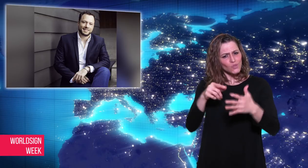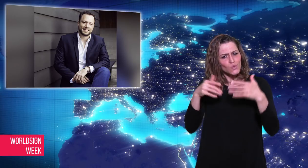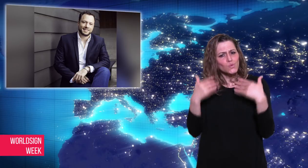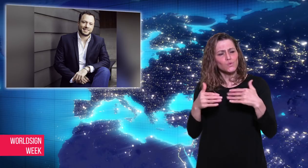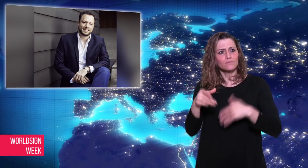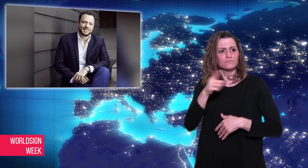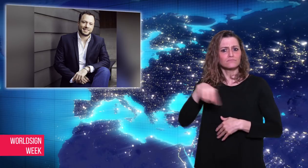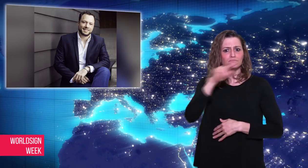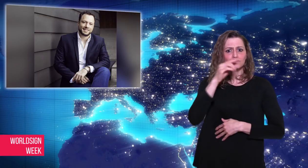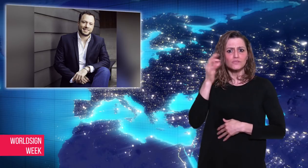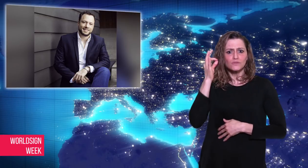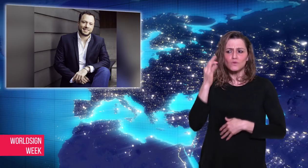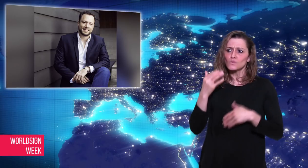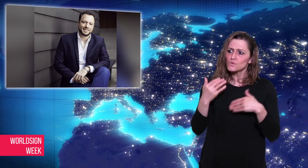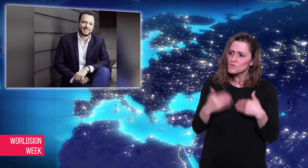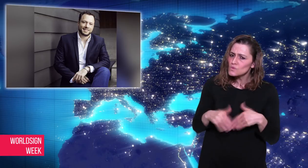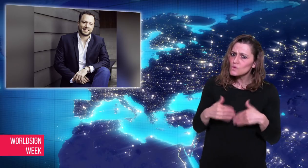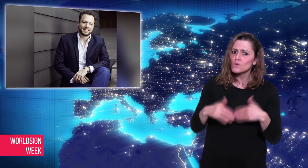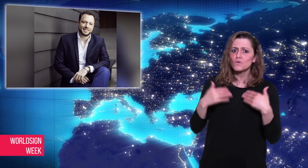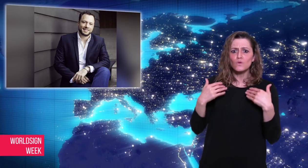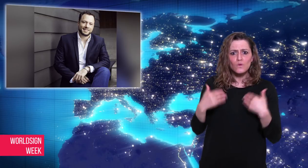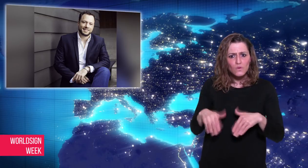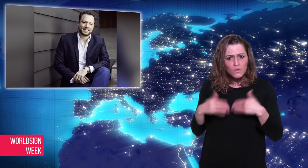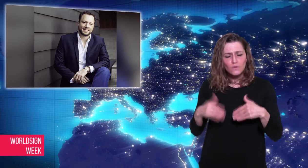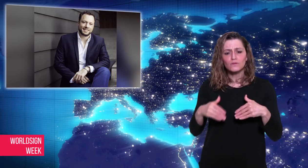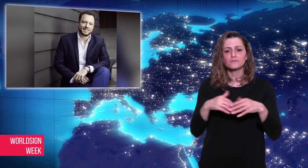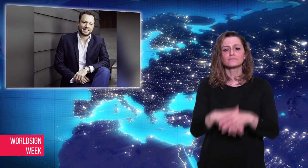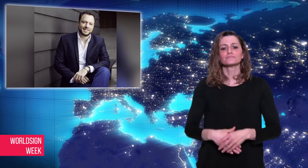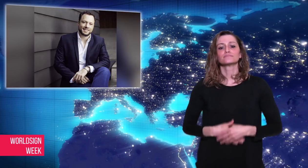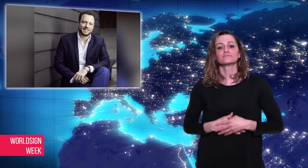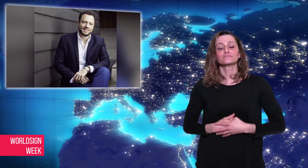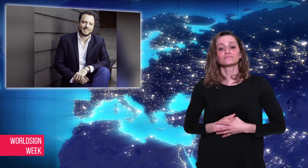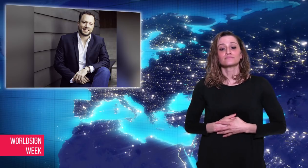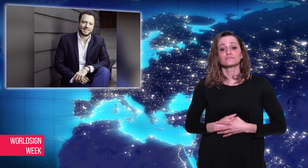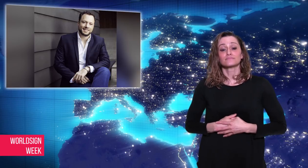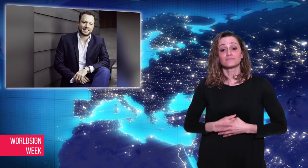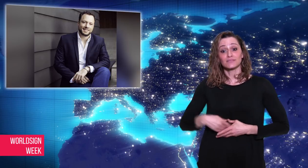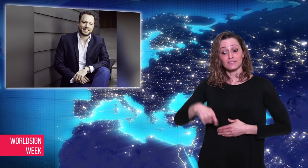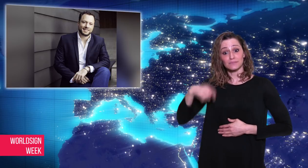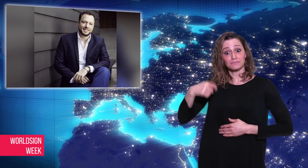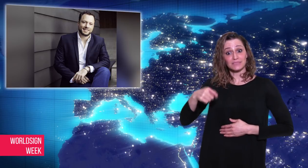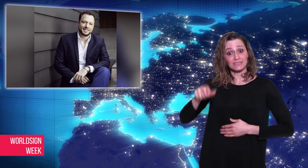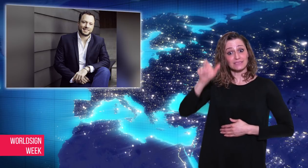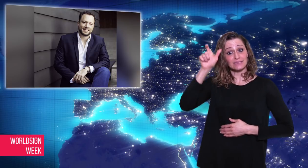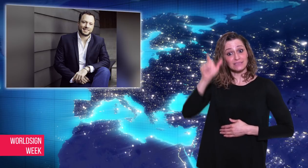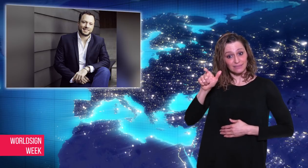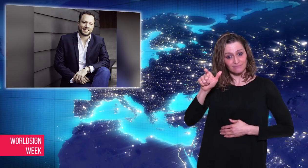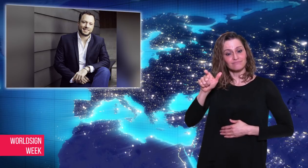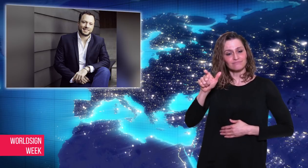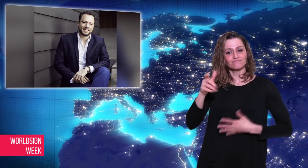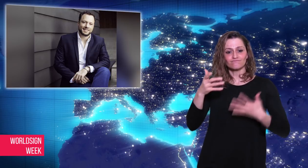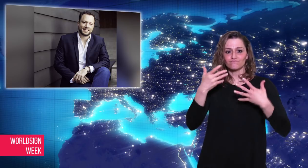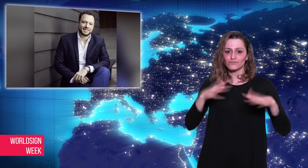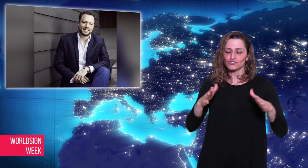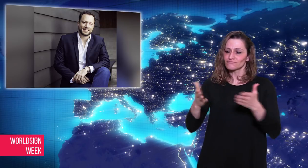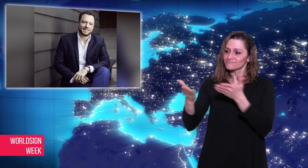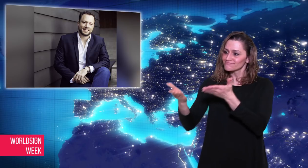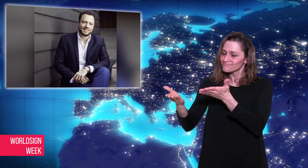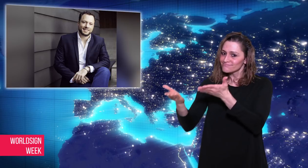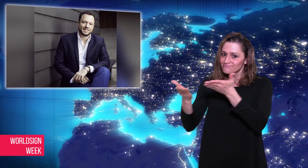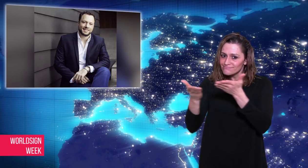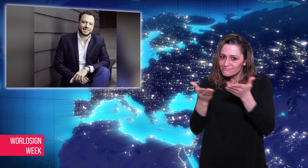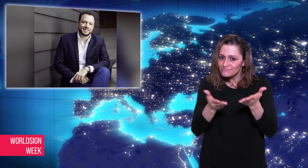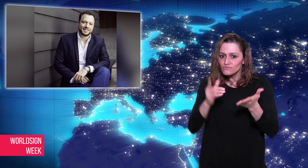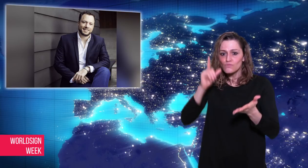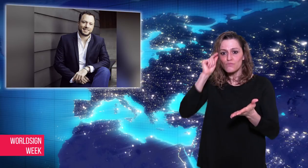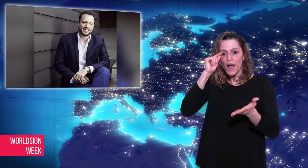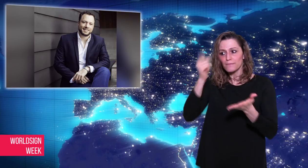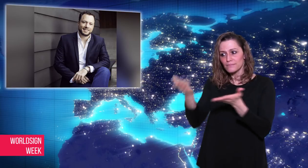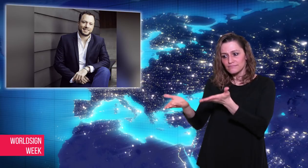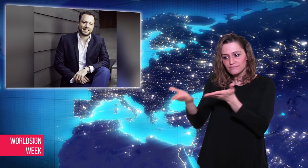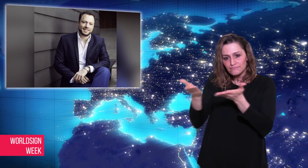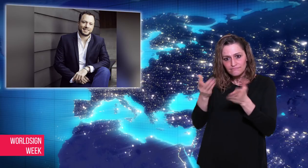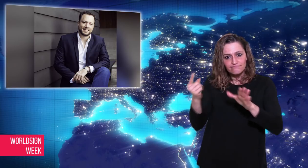important sign language is. Braam received invitation to fly